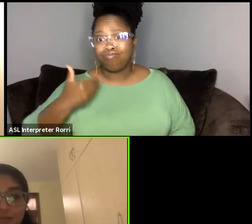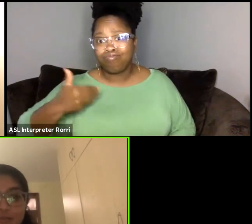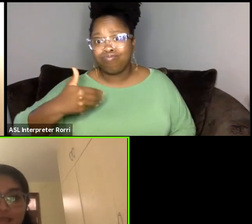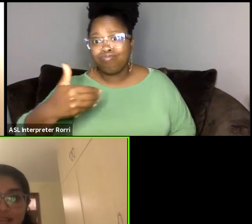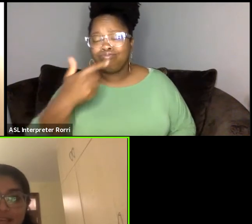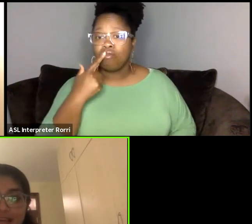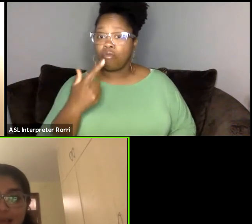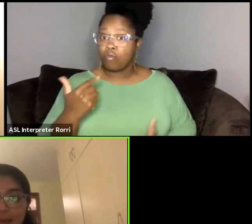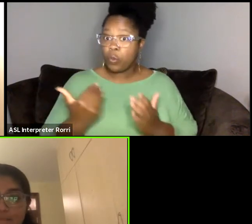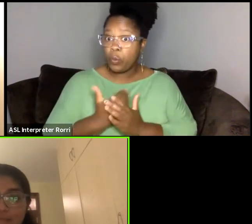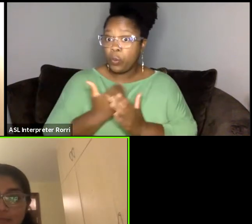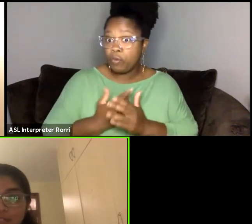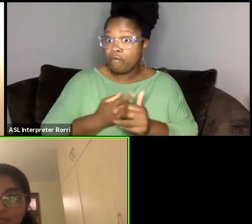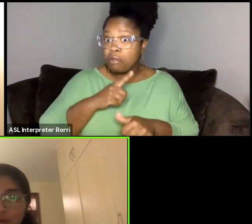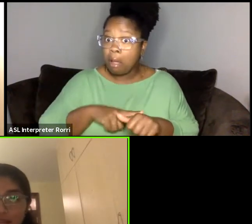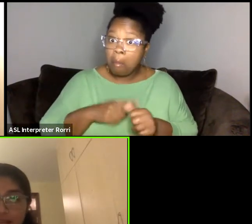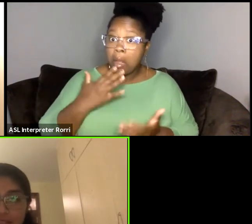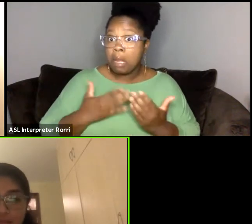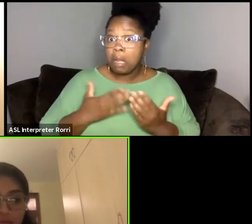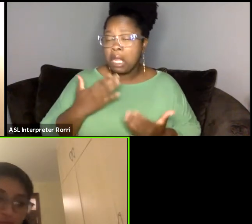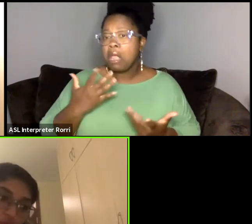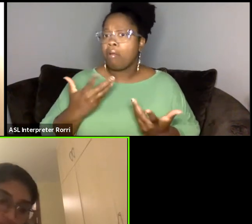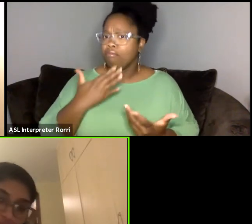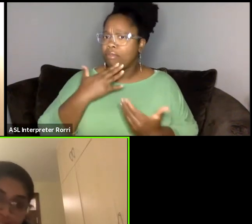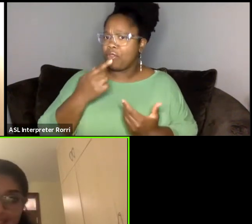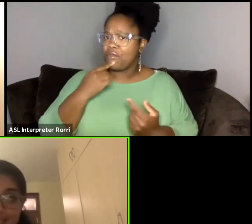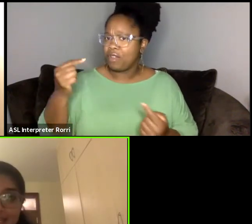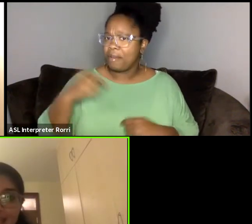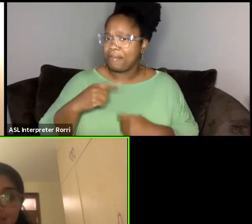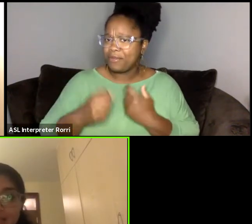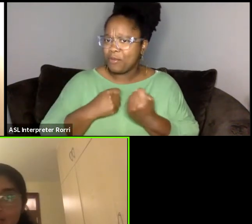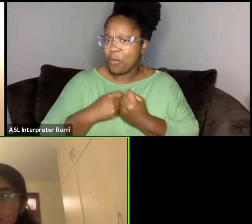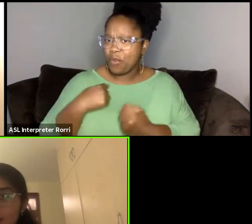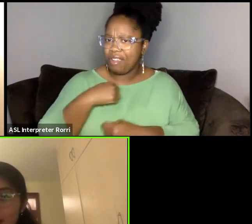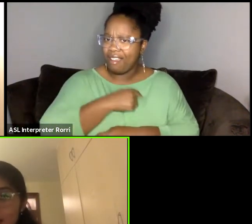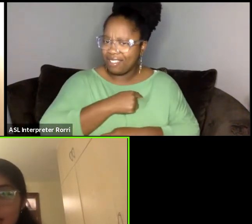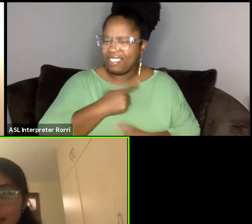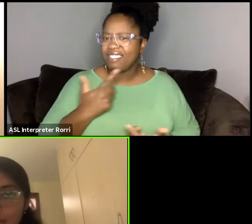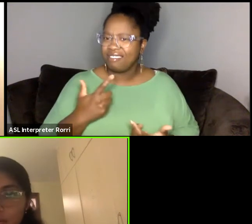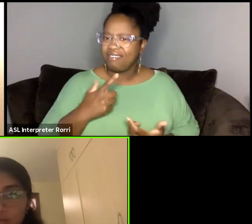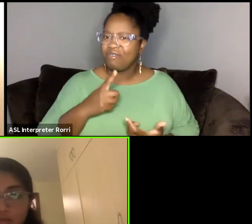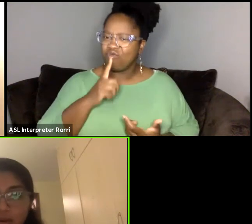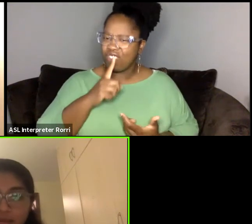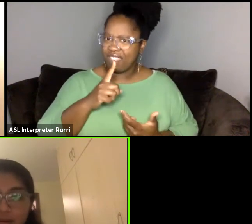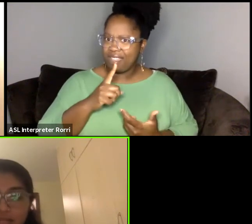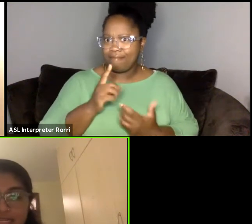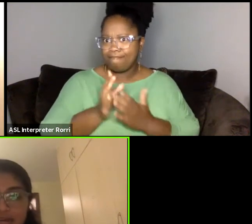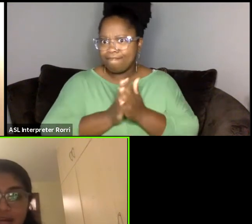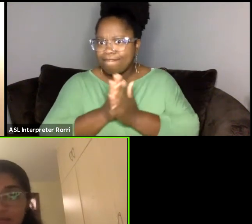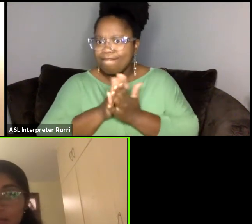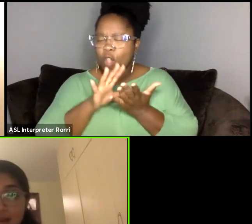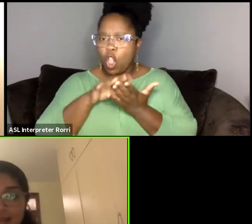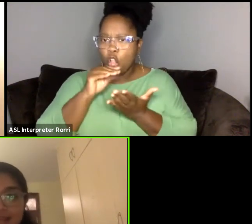for being here and for supporting us and being interested in learning about what we talk about every Monday.